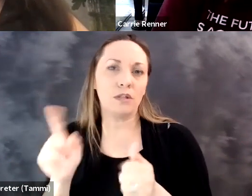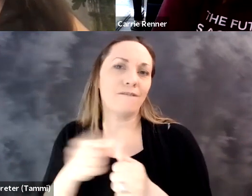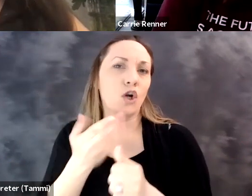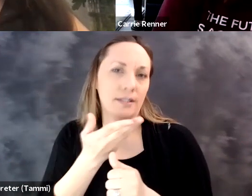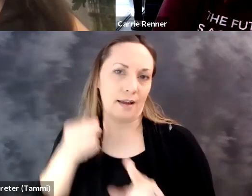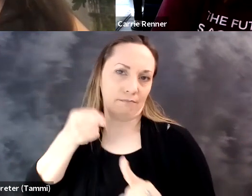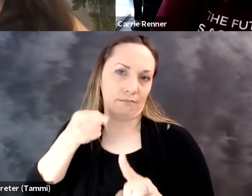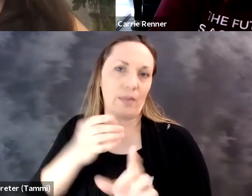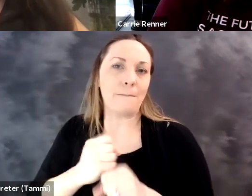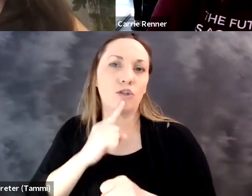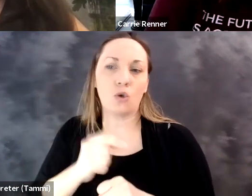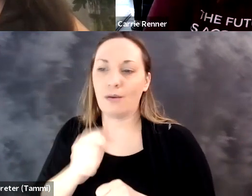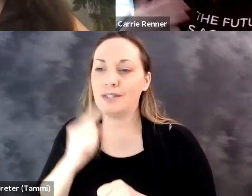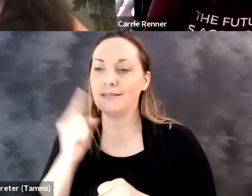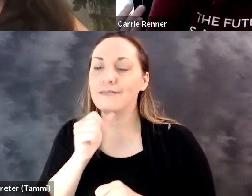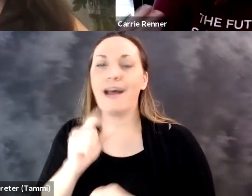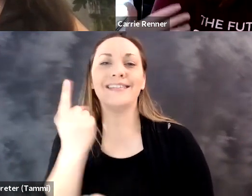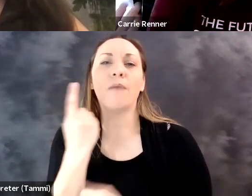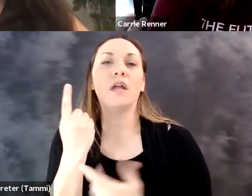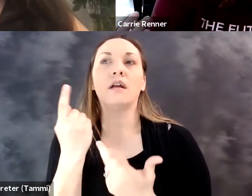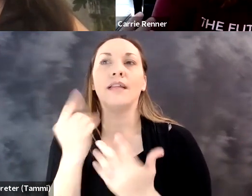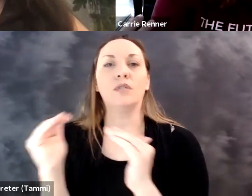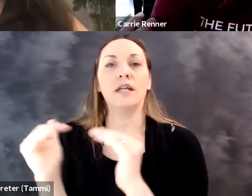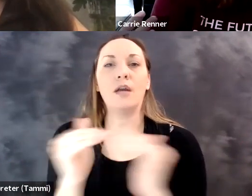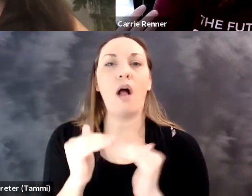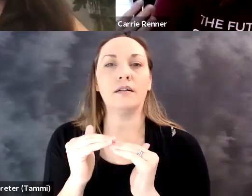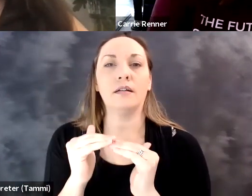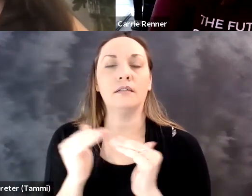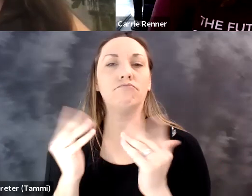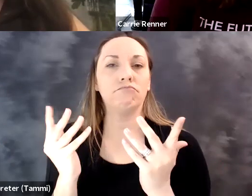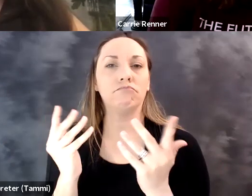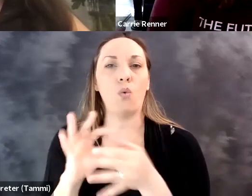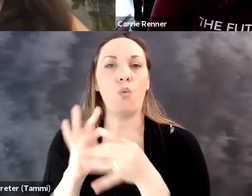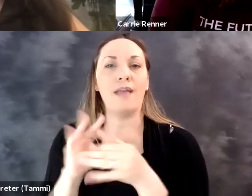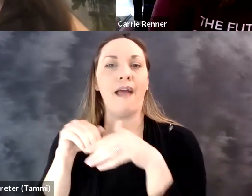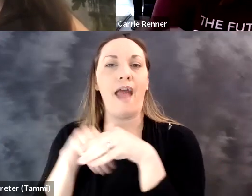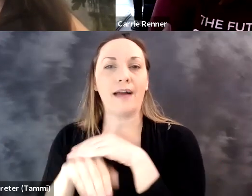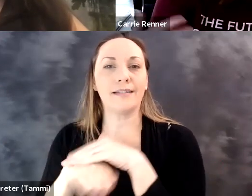environments. But we didn't have it across all of our So that was one of the first things to make sure that it wasn't just something